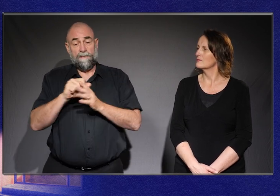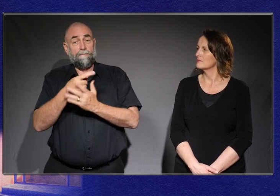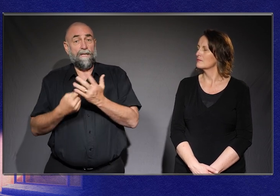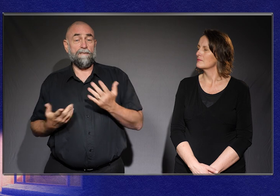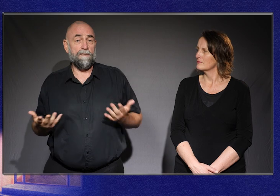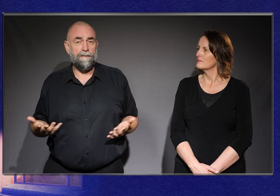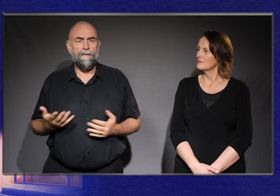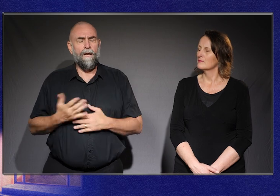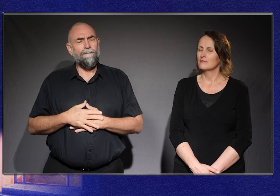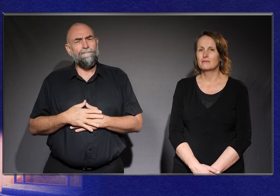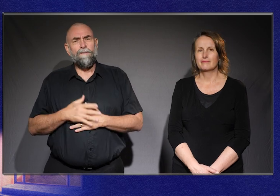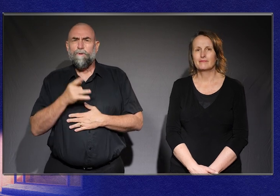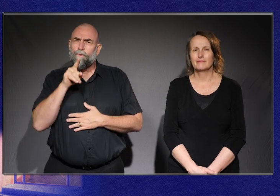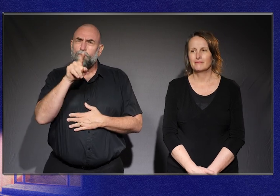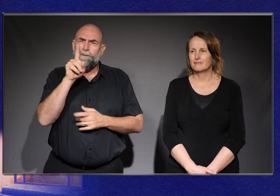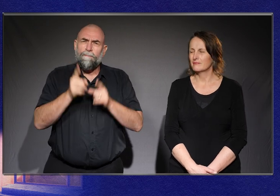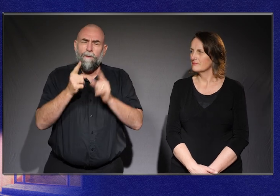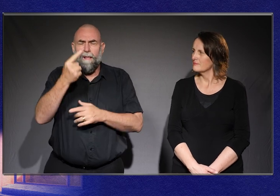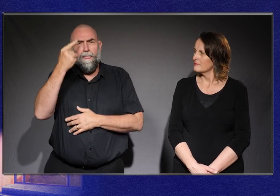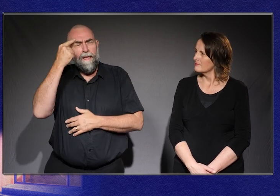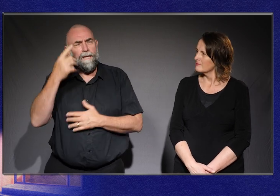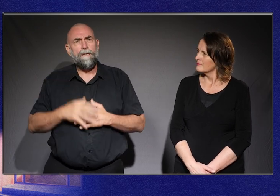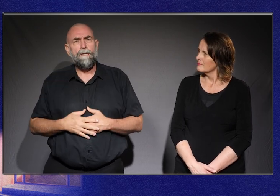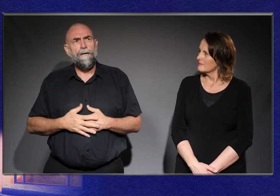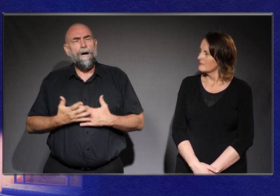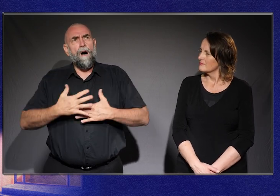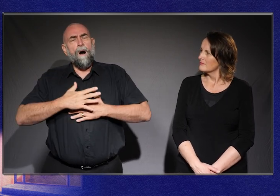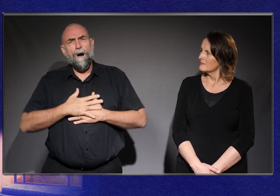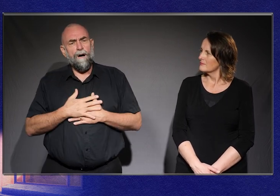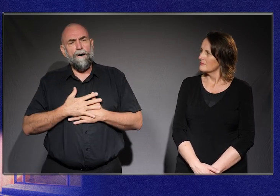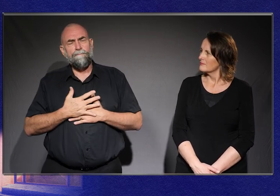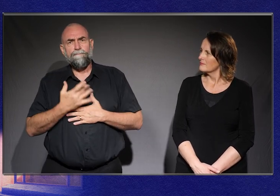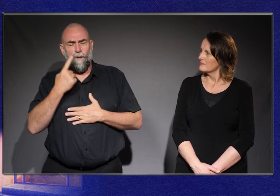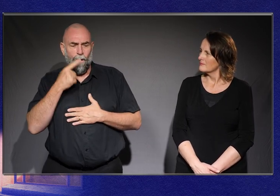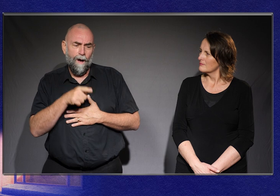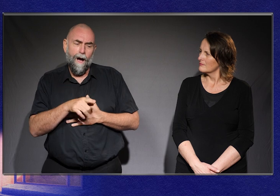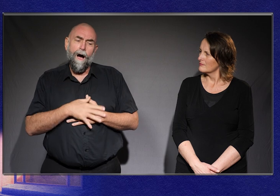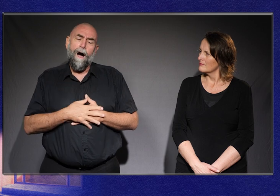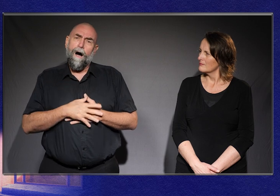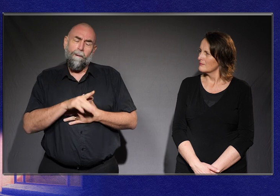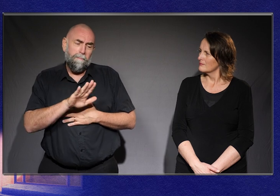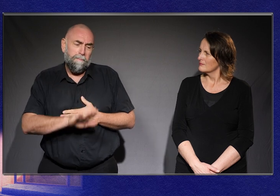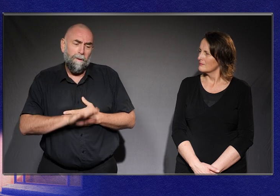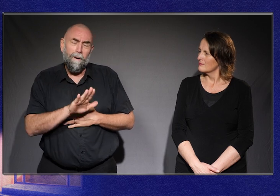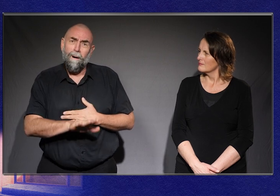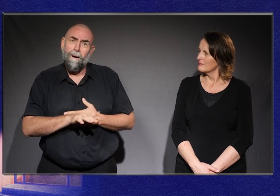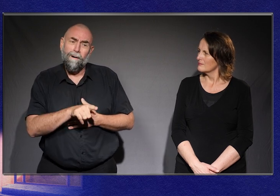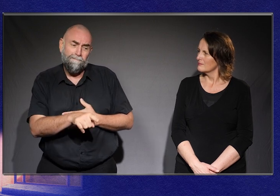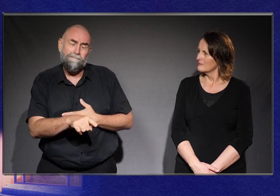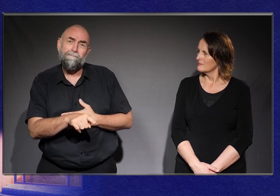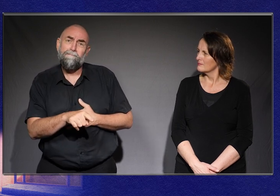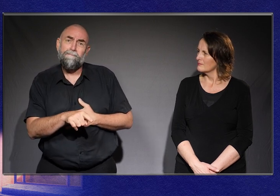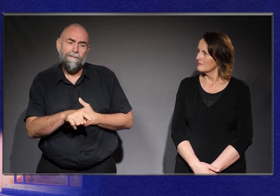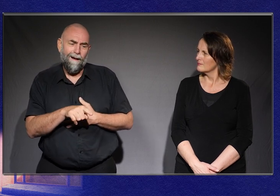Have you ever found yourself thinking, aww look at that poor disabled person, their life